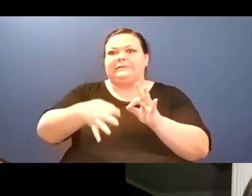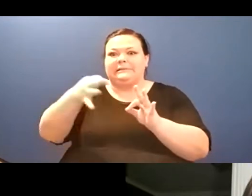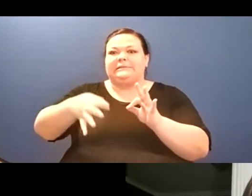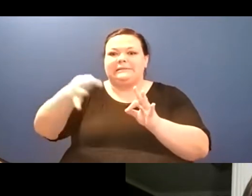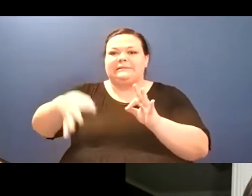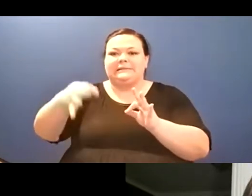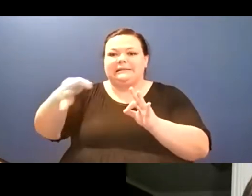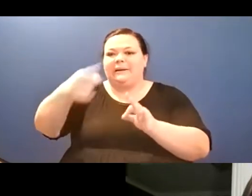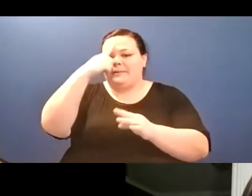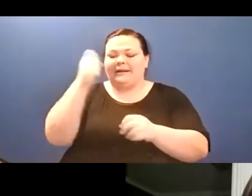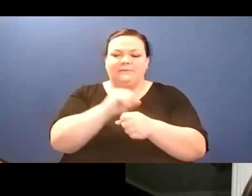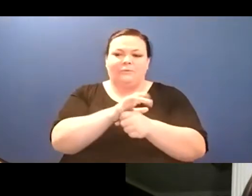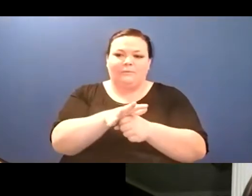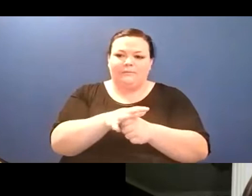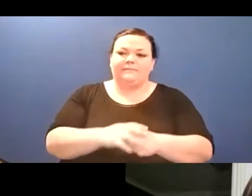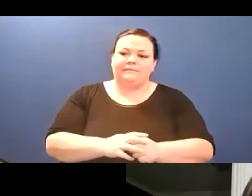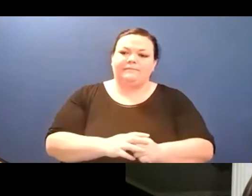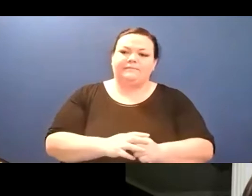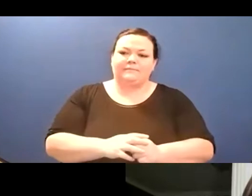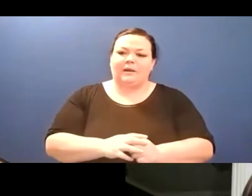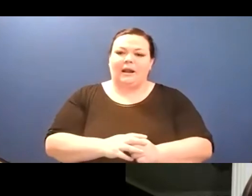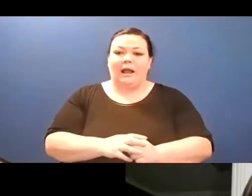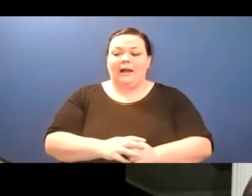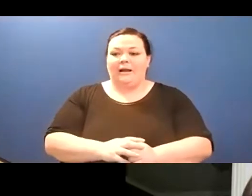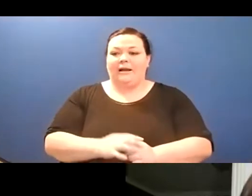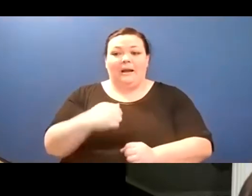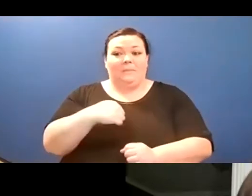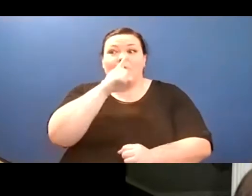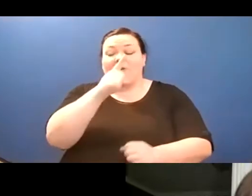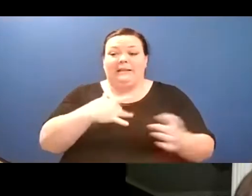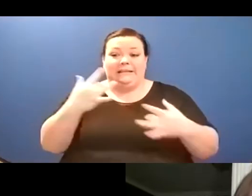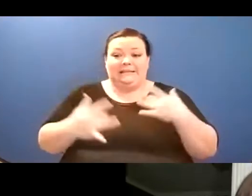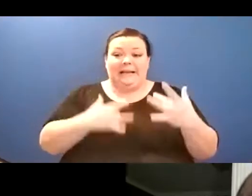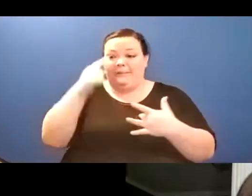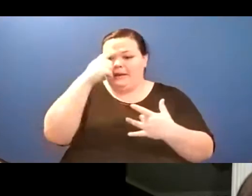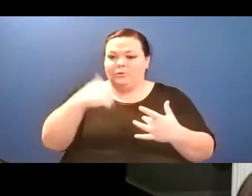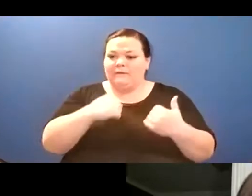sorry, and is out now from Nightboat. Her other works include the poetry collection Some